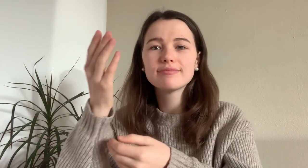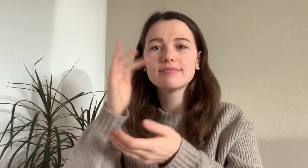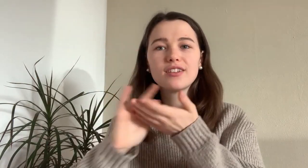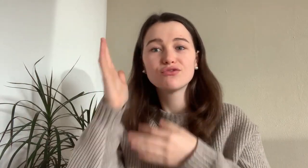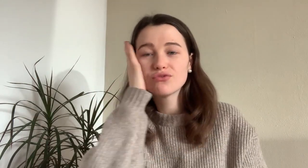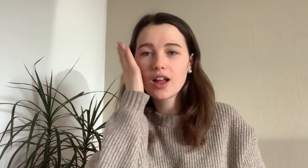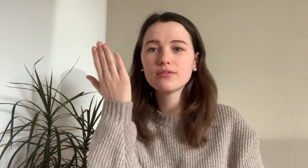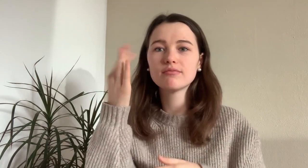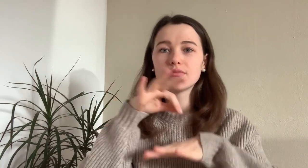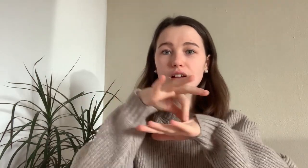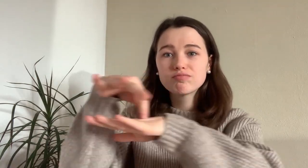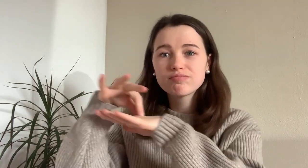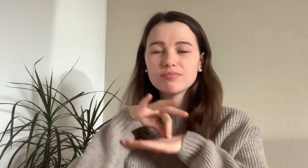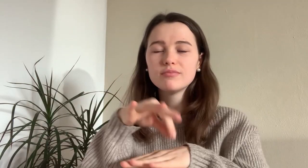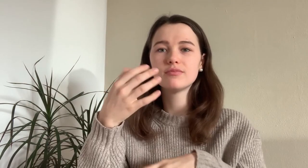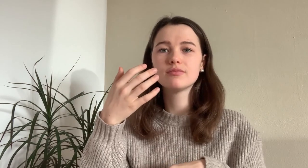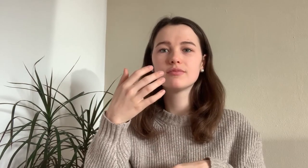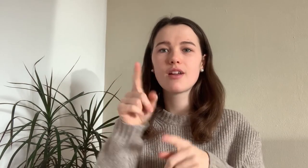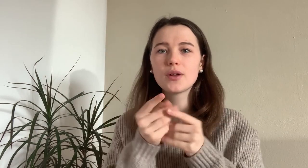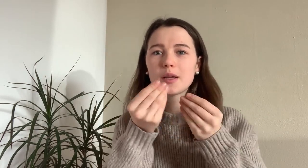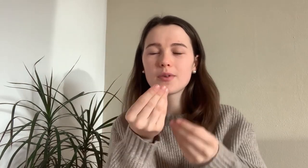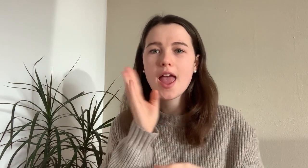and they would invite me to sleep at their house and give me a tour in their surroundings.